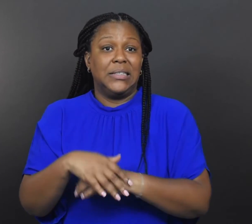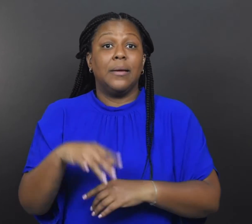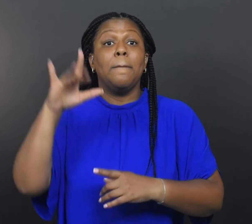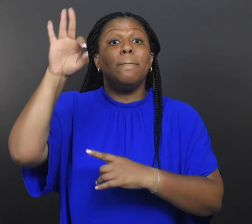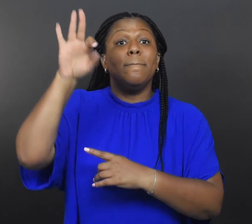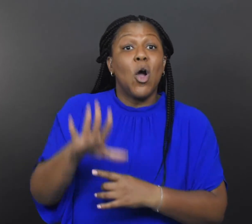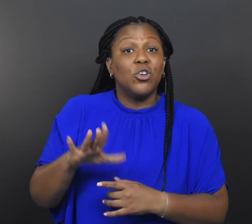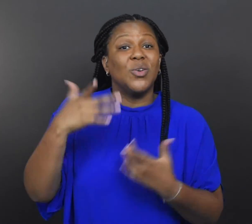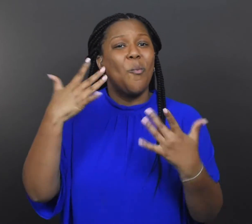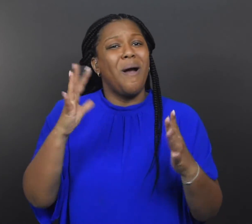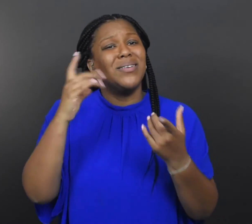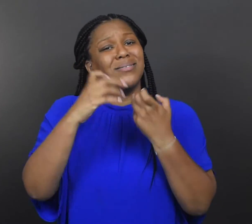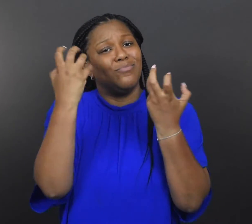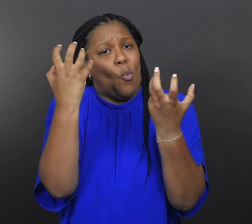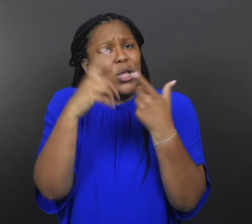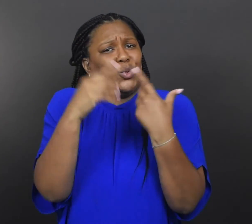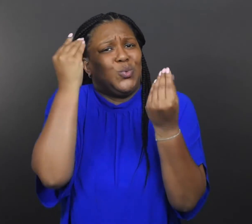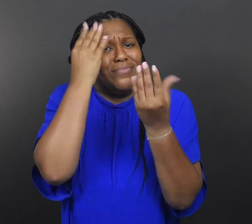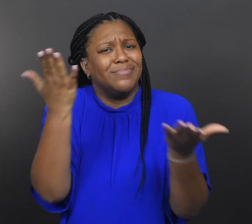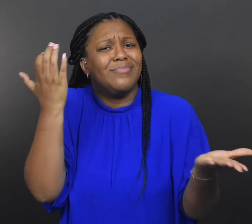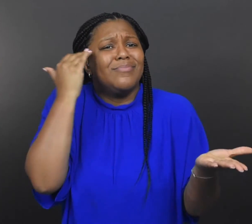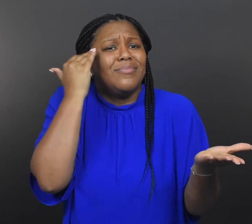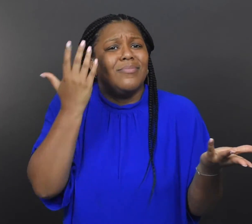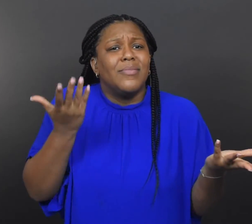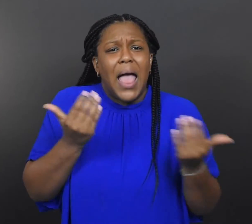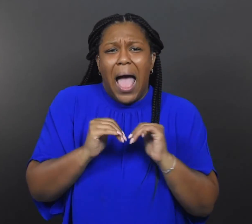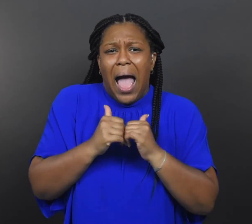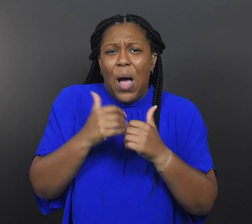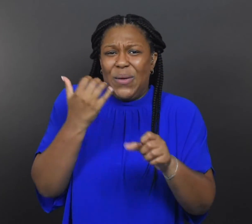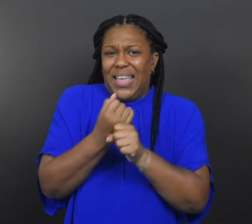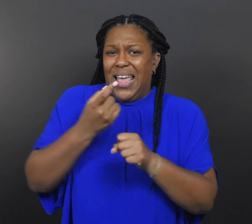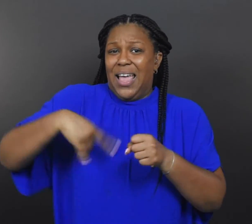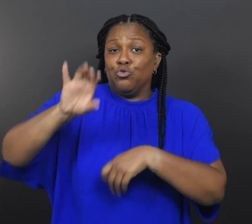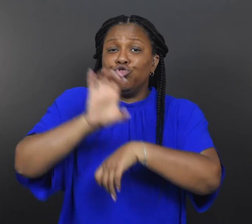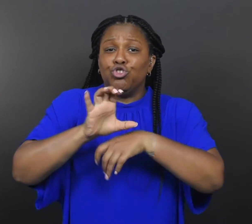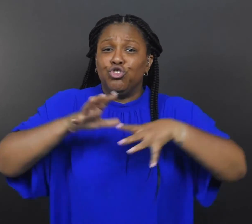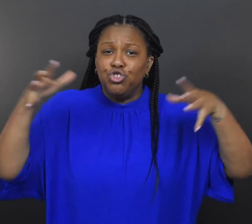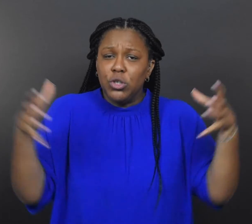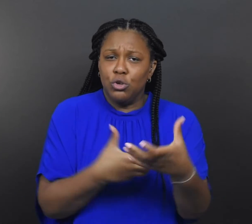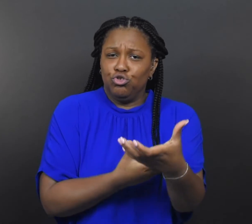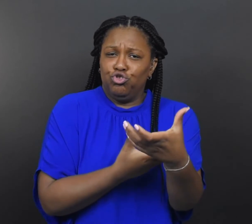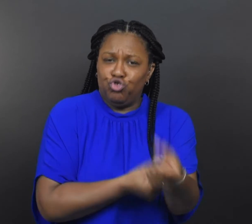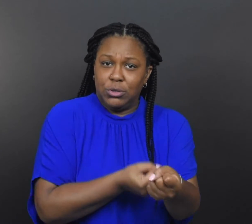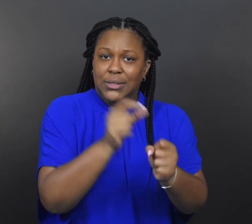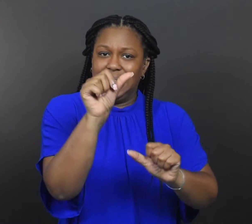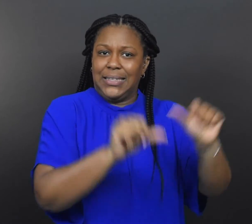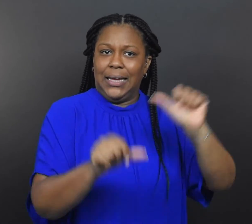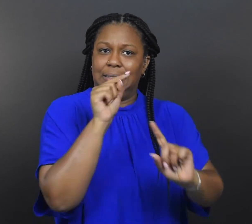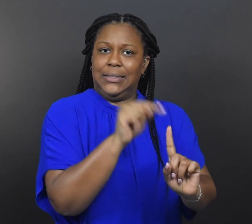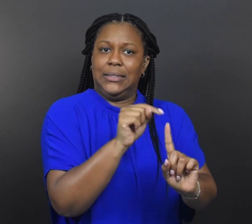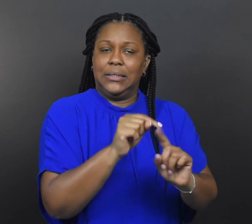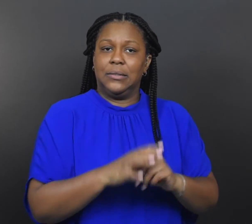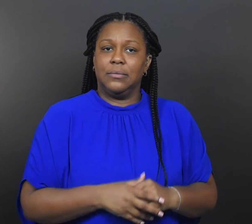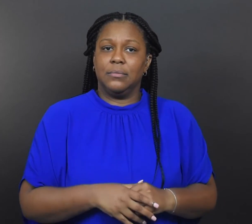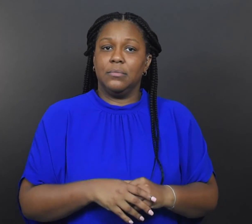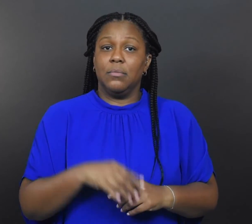The pastors wanted to know how to get their congregations to trust the science.